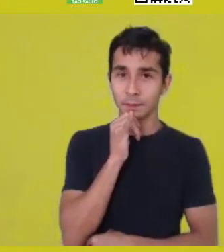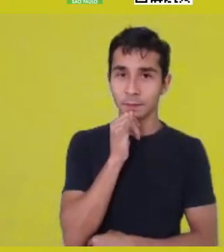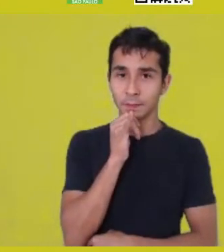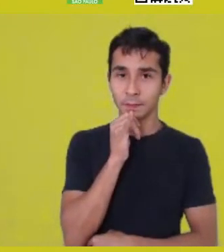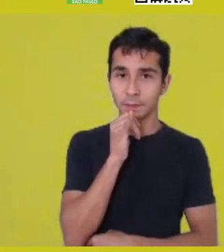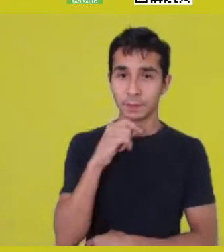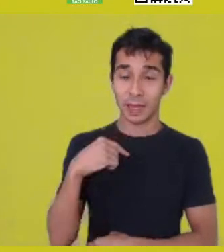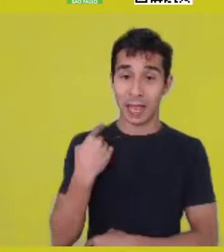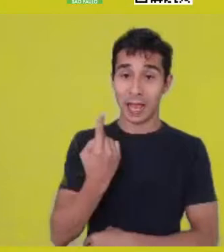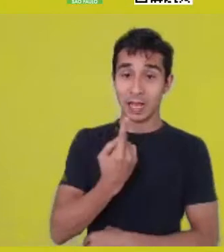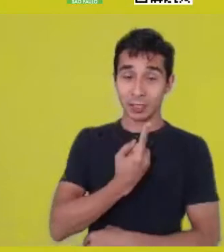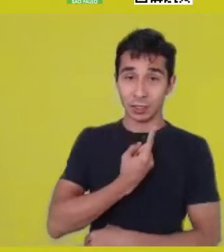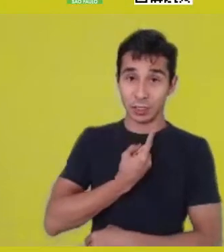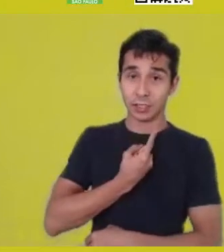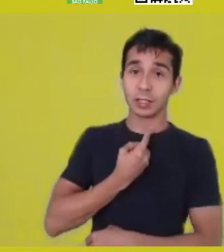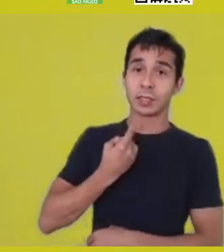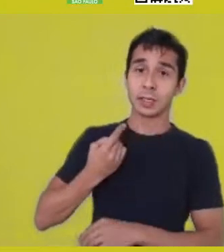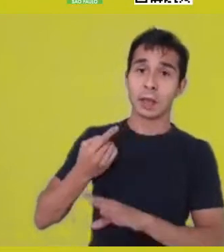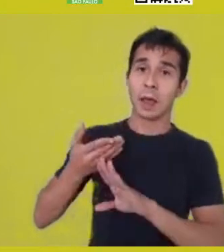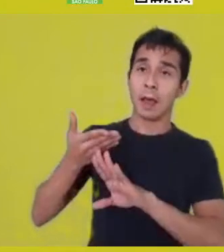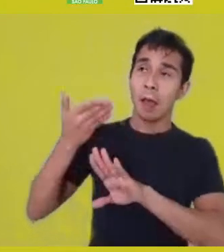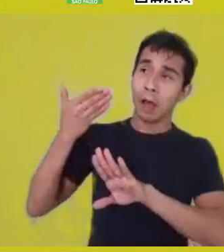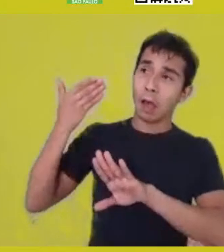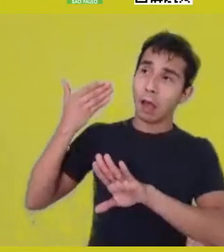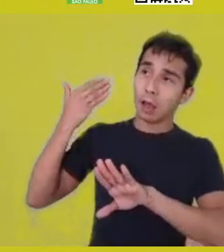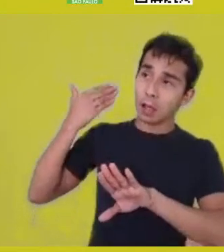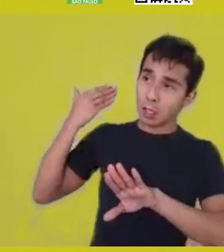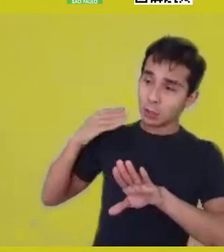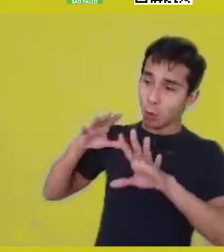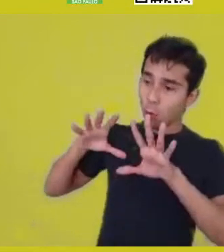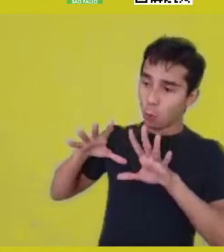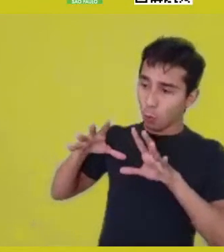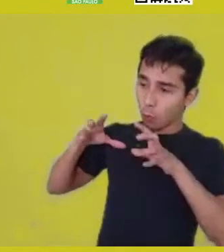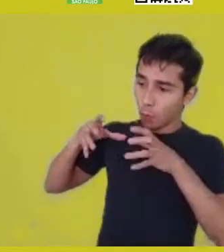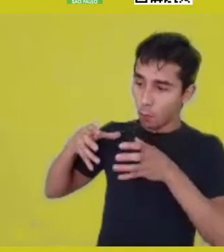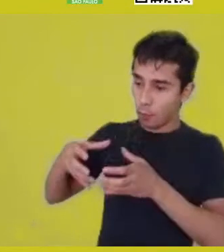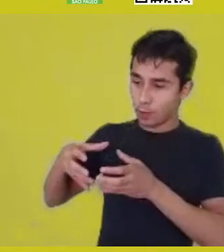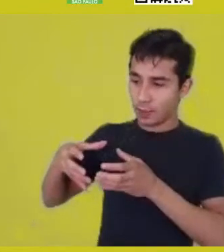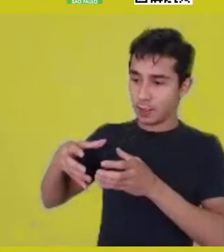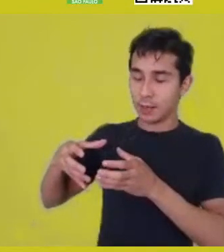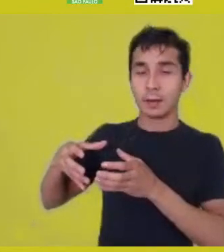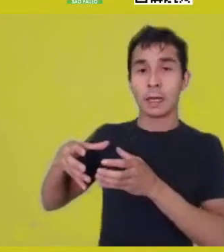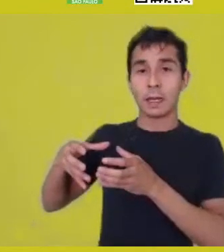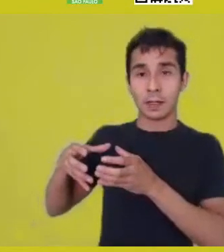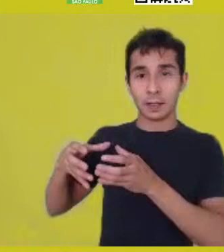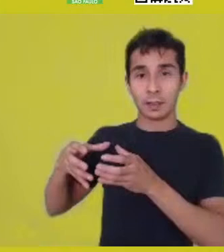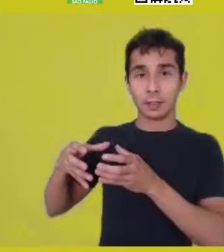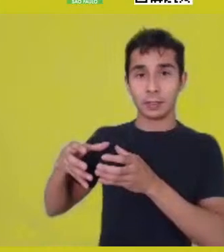as if it was something of a linear order. So, first comes the whole, then the part.